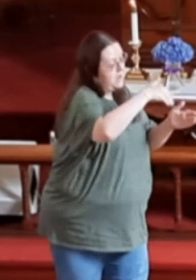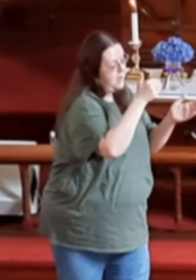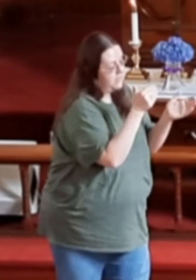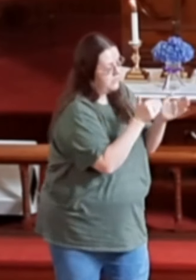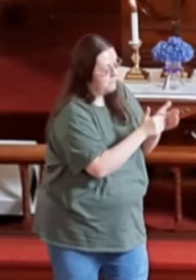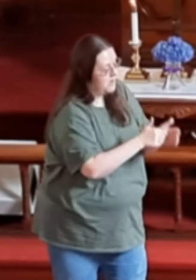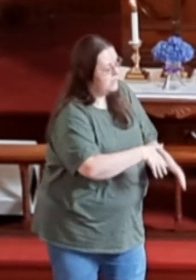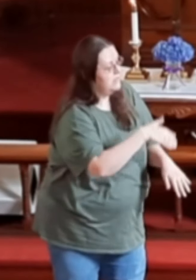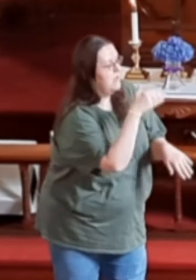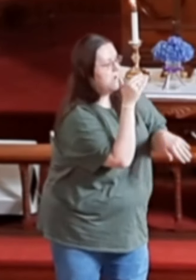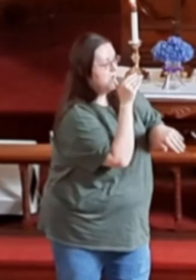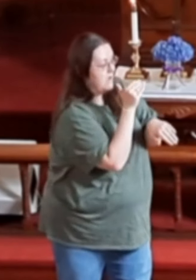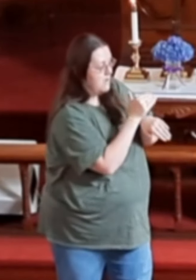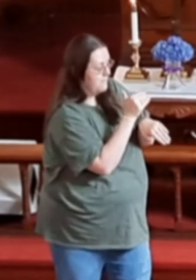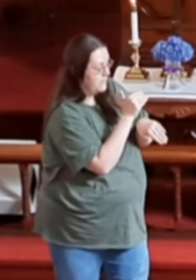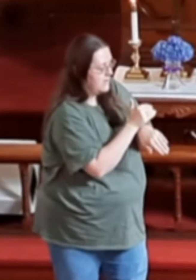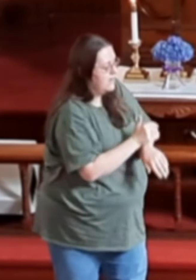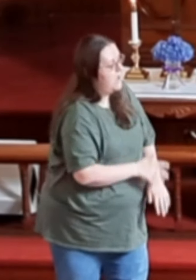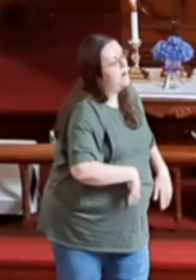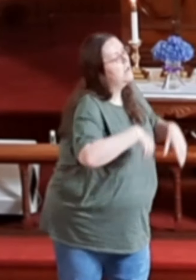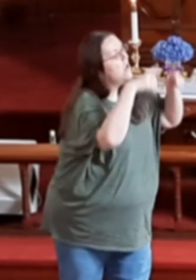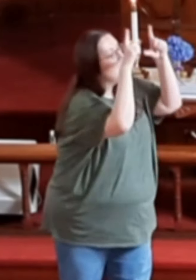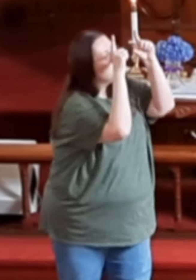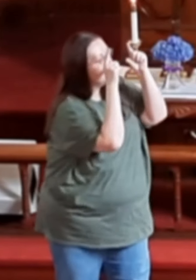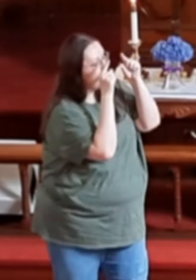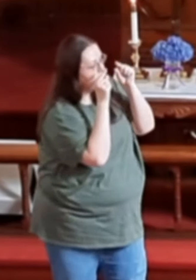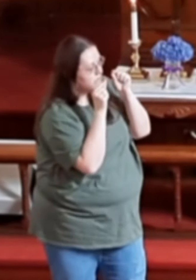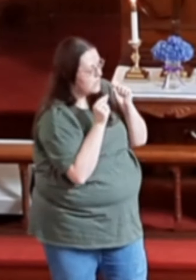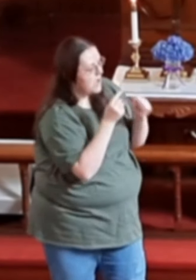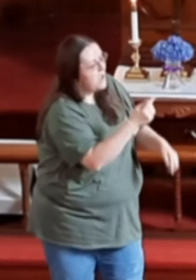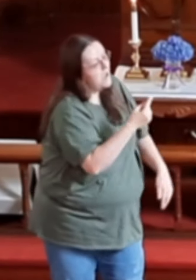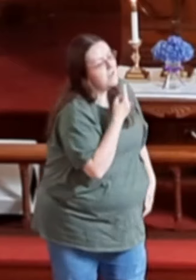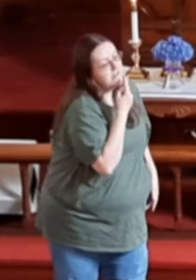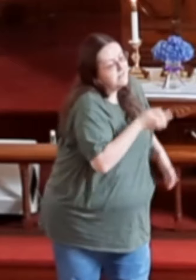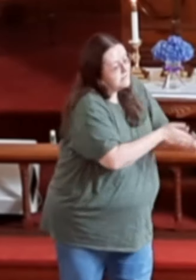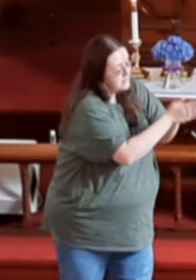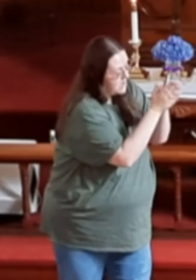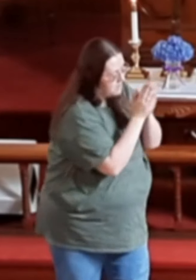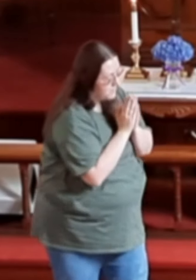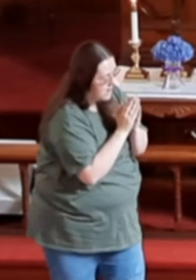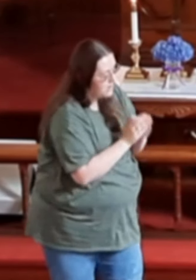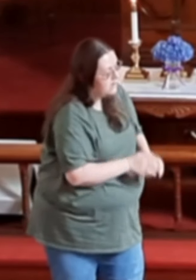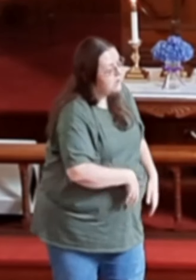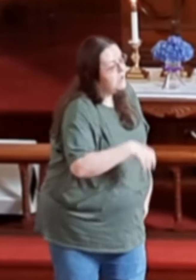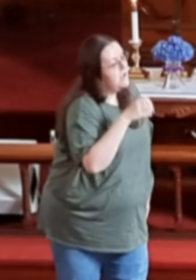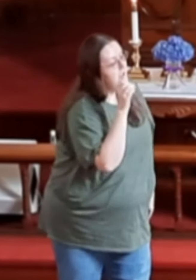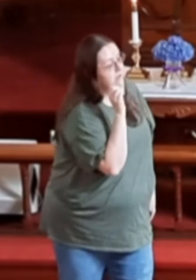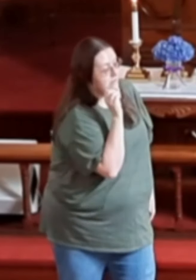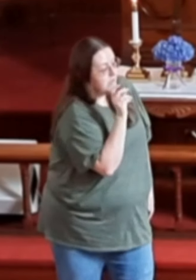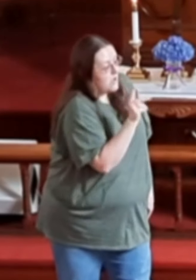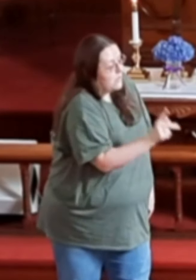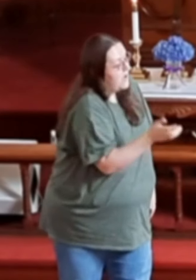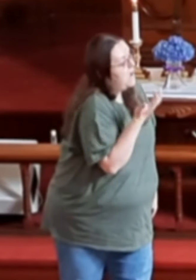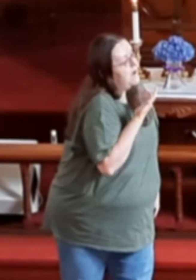In the middle of the night Just close your eyes and say a prayer It's okay